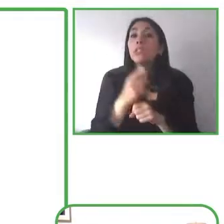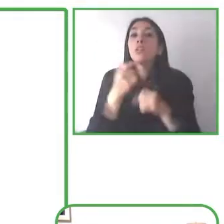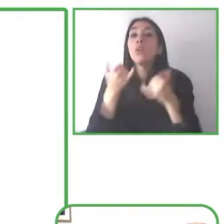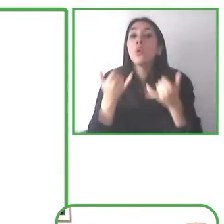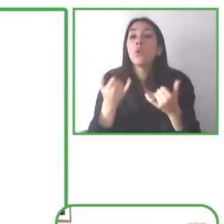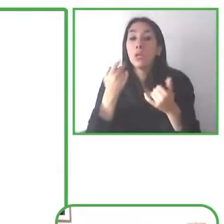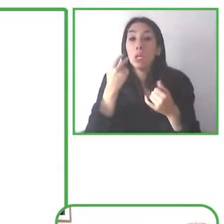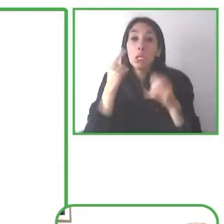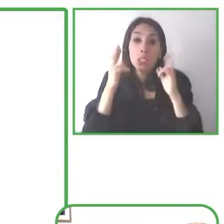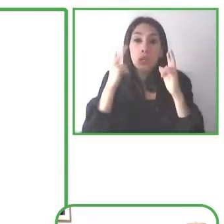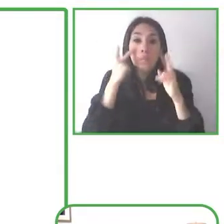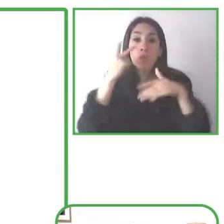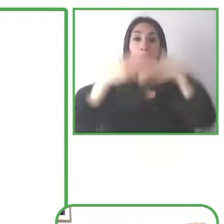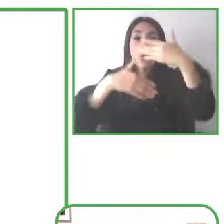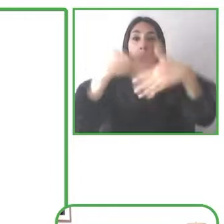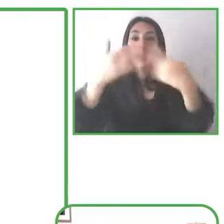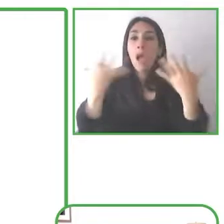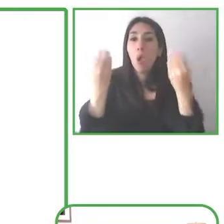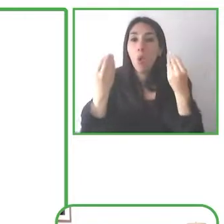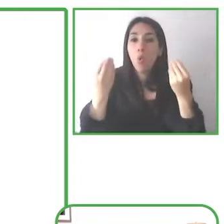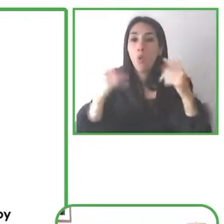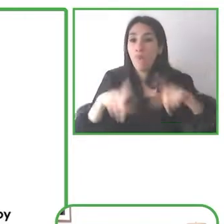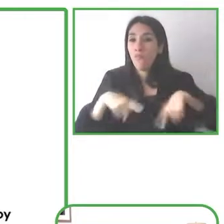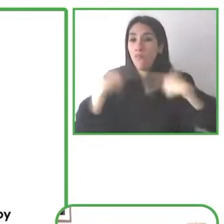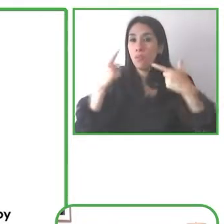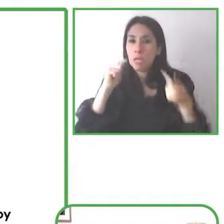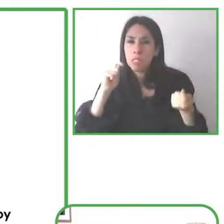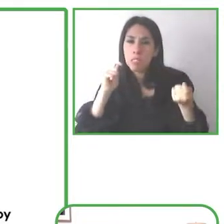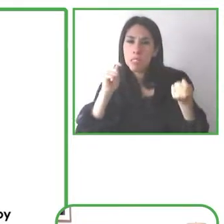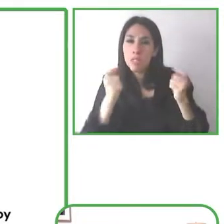with disabilities and I’m thrilled to be doing this work.